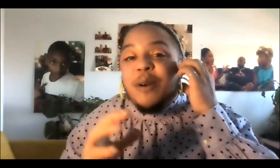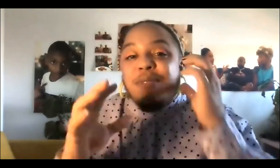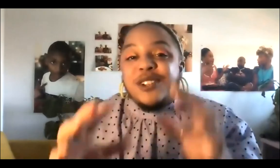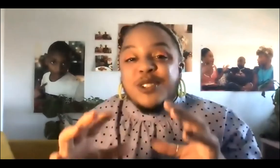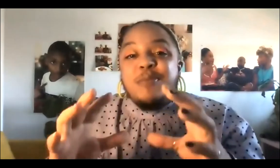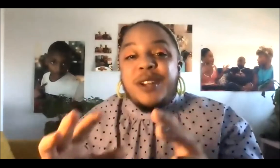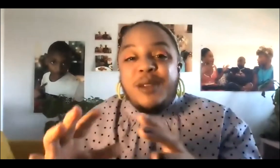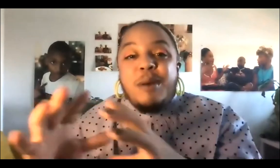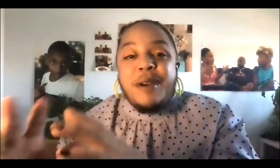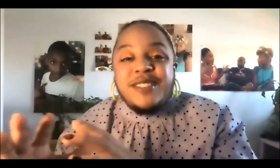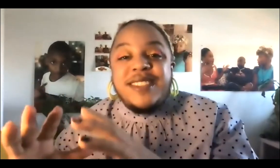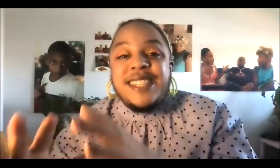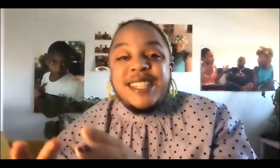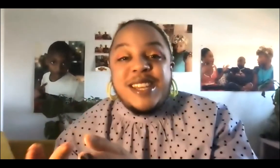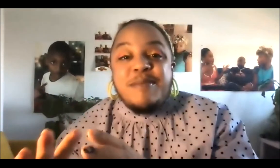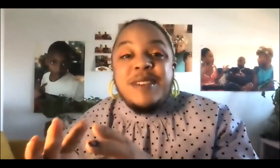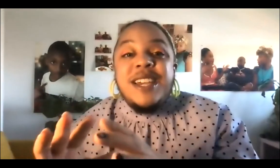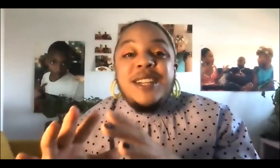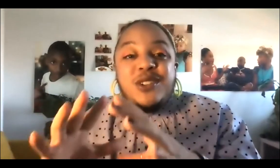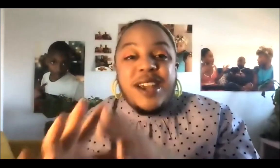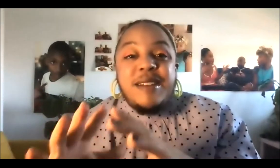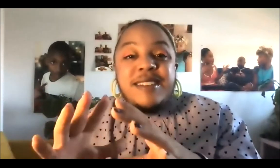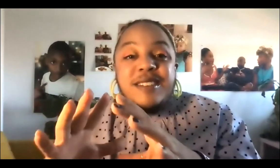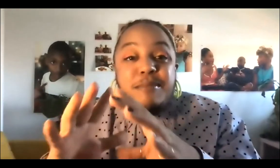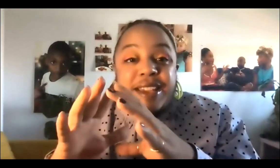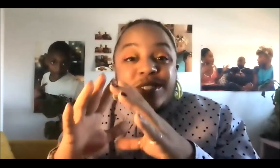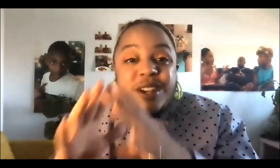us to know what pressures to put on what parts of the system to try to make